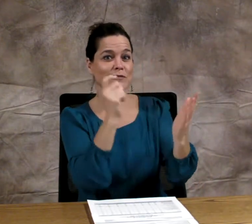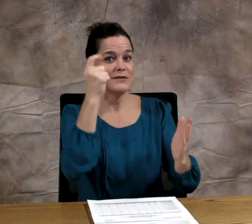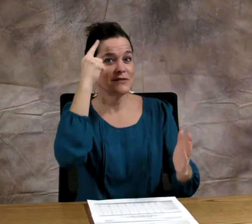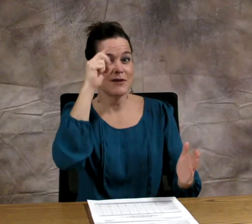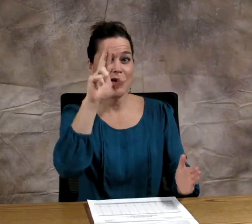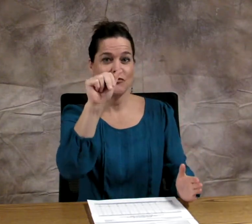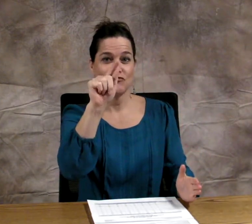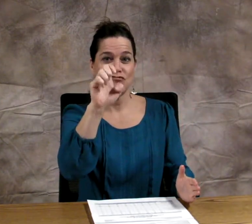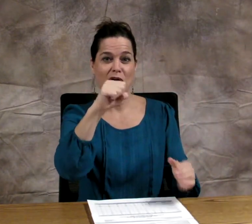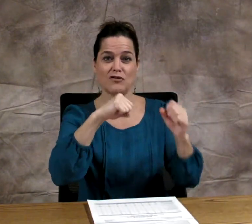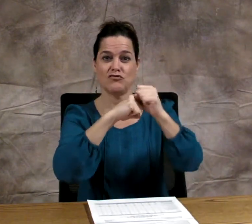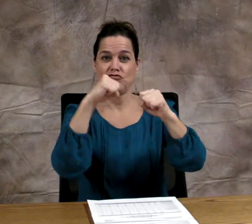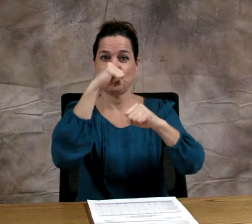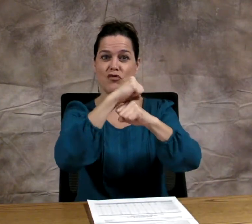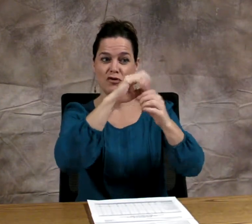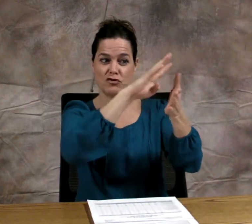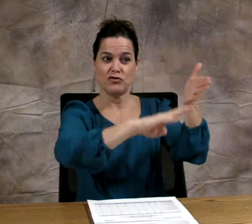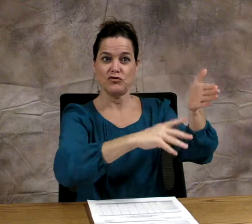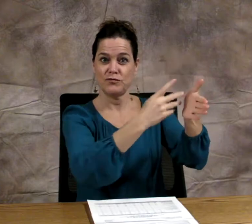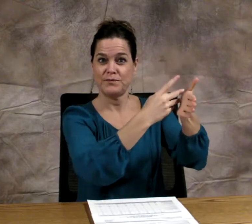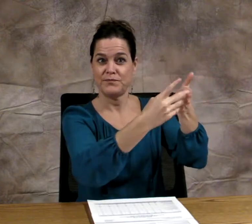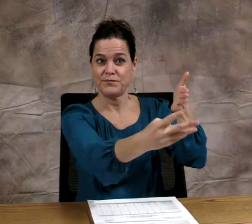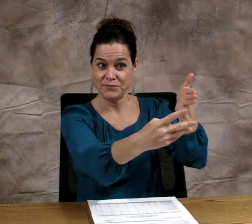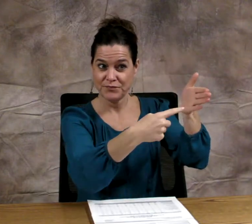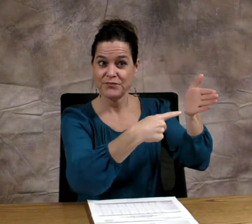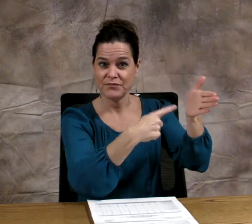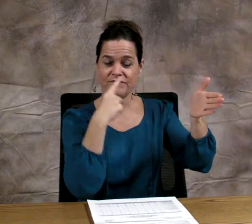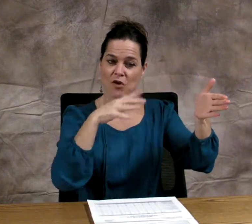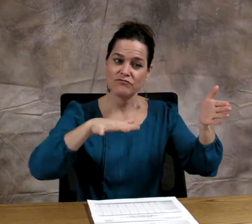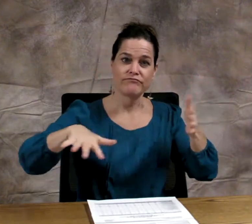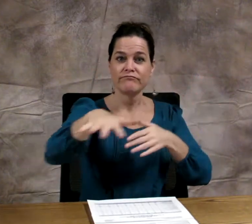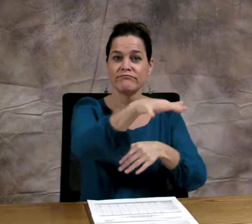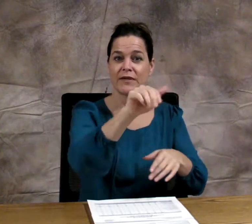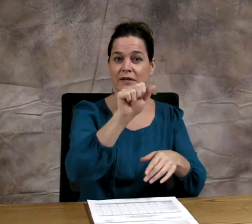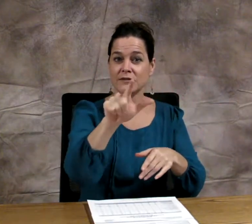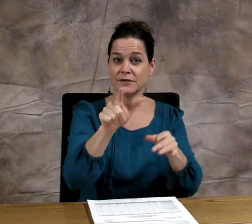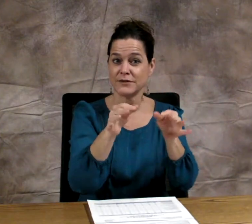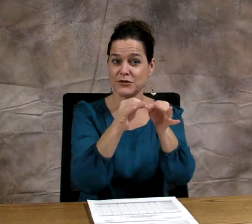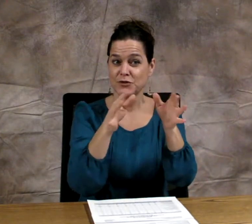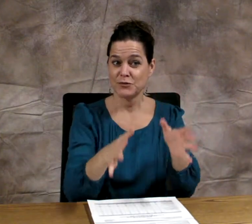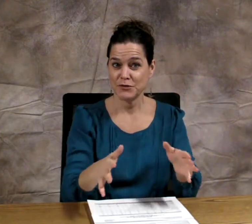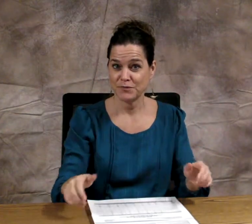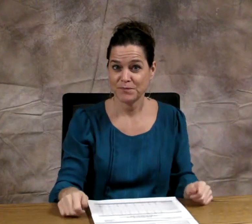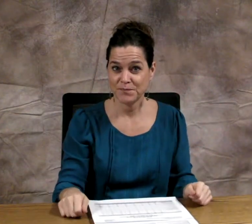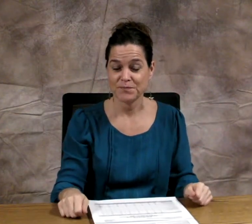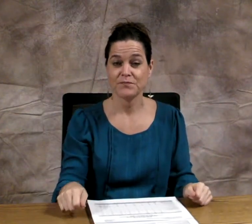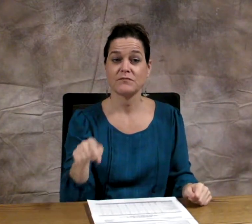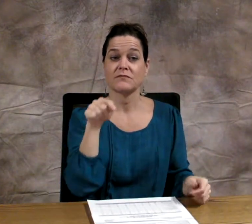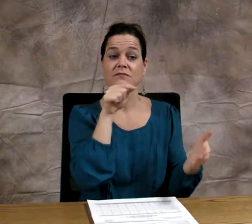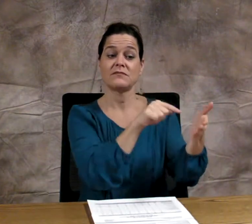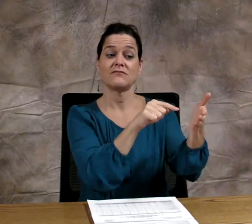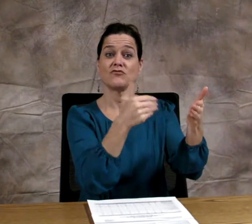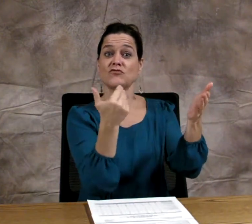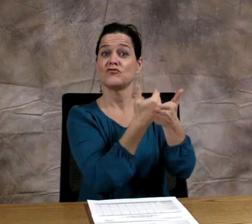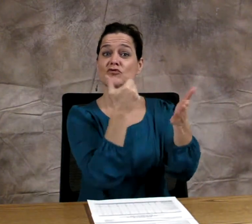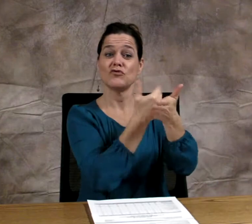This vlog is in regards to a proposed new state rate structure for sign language interpreters.